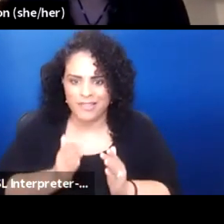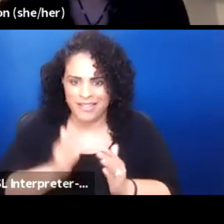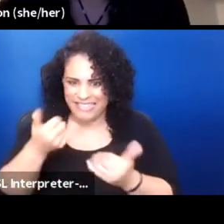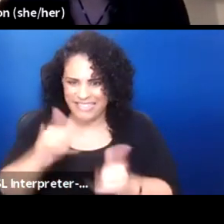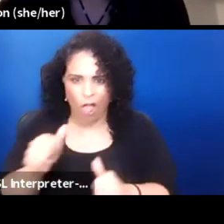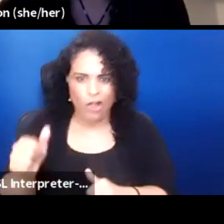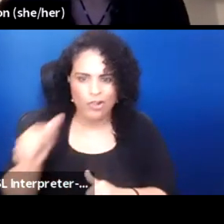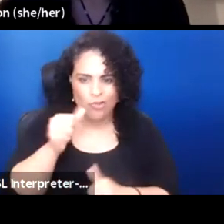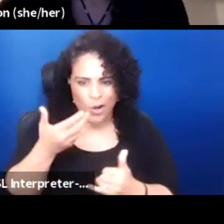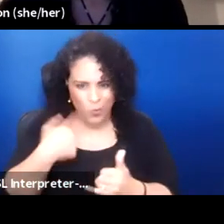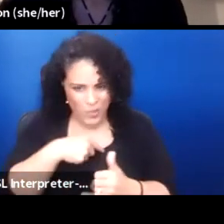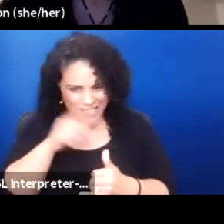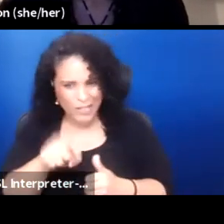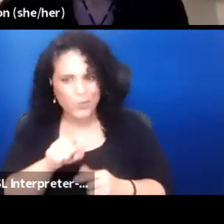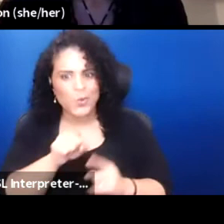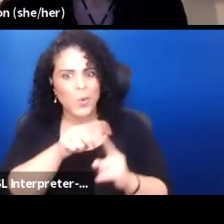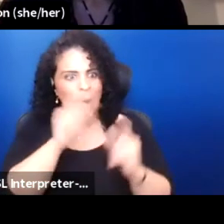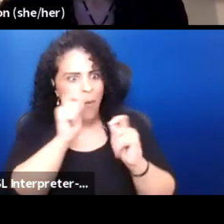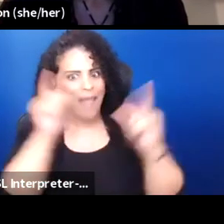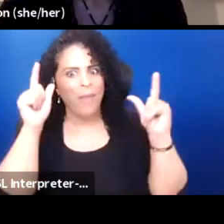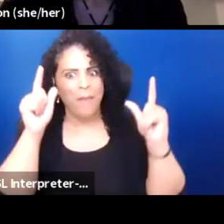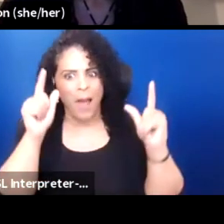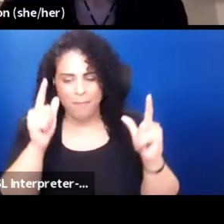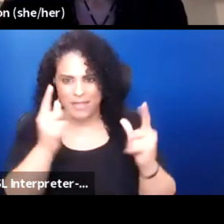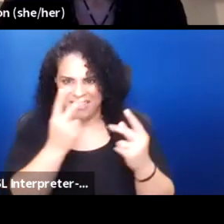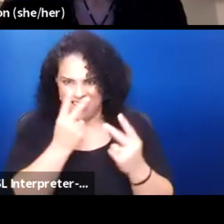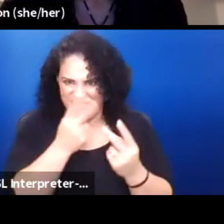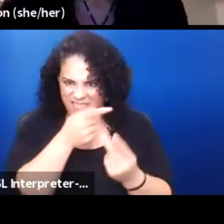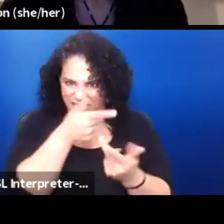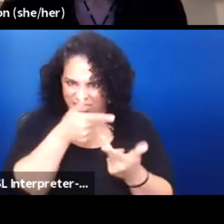to let them see this world that they've come to live in.